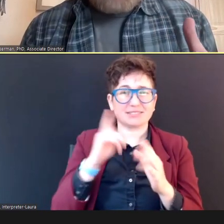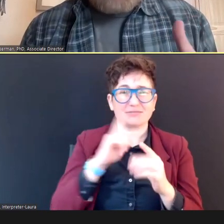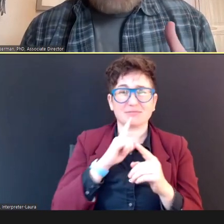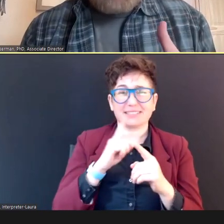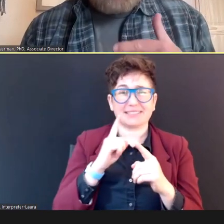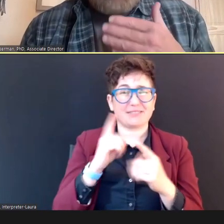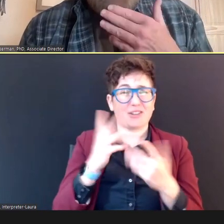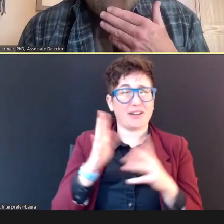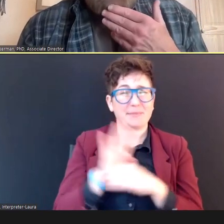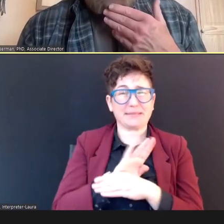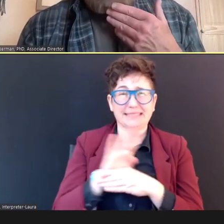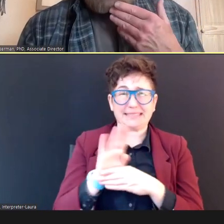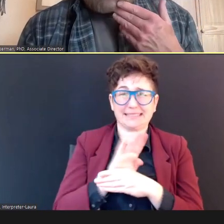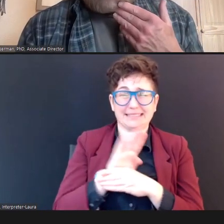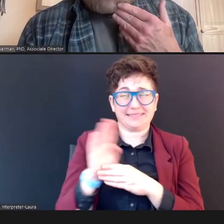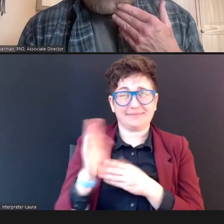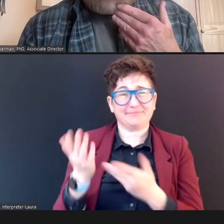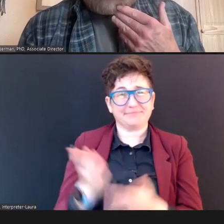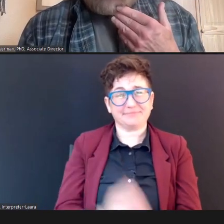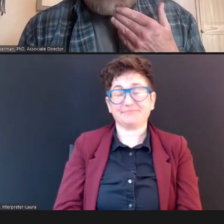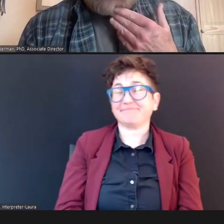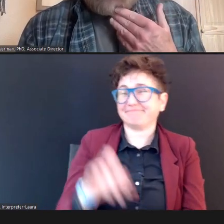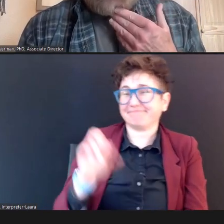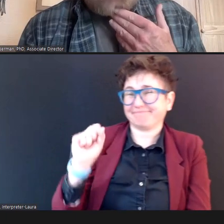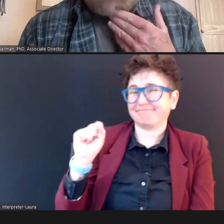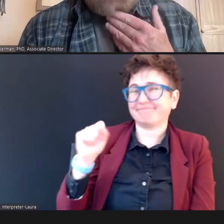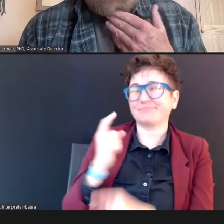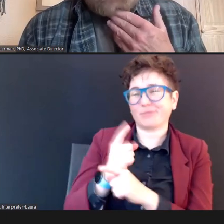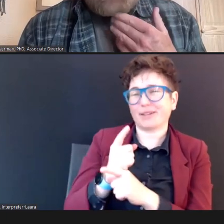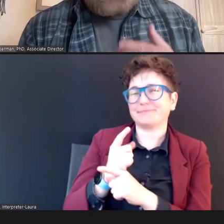Yeah, I think, exactly -- and to simplify things, a bit here, I -- I